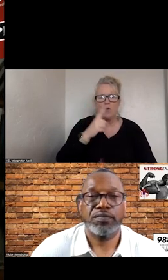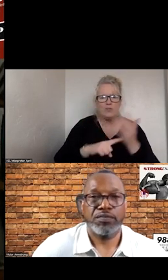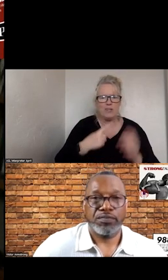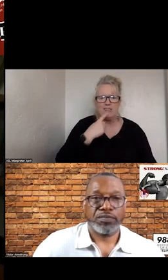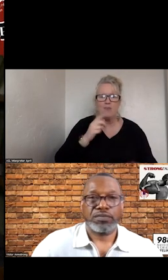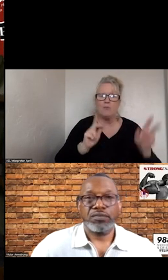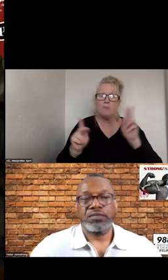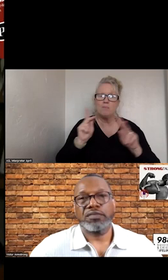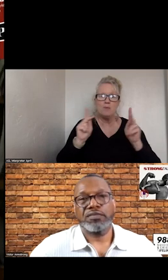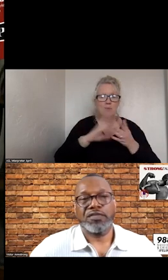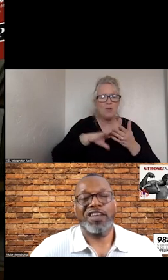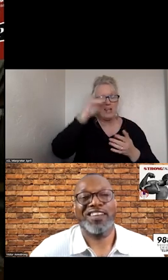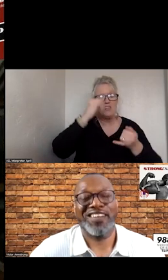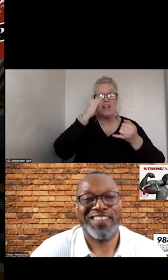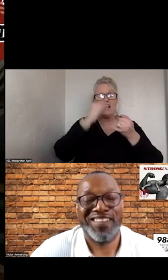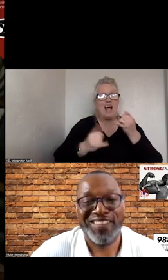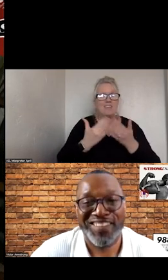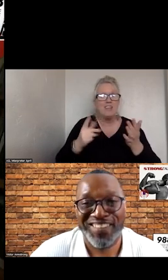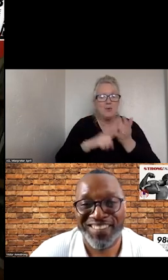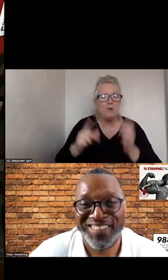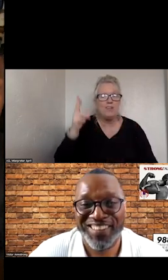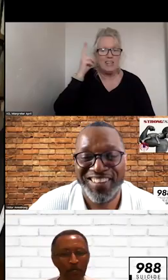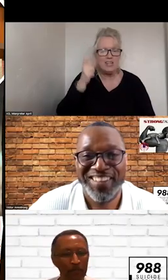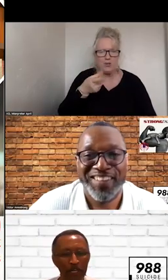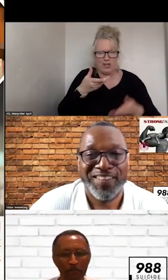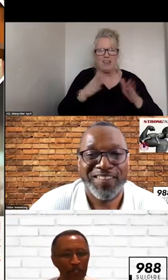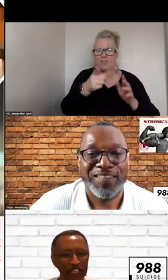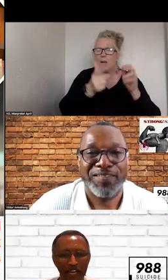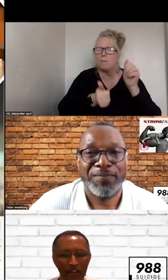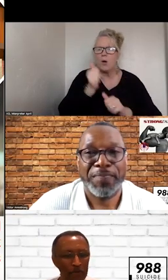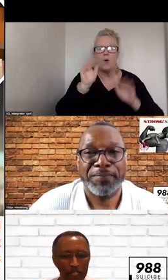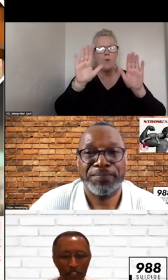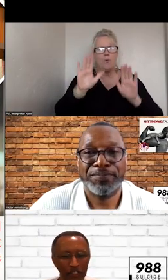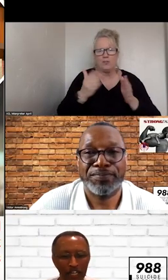AWAY THE LAST THING THEY HEAR. LET THIS BE THE MOST WONDERFUL THING YOU HAVE HEARD.